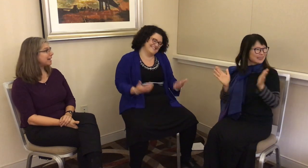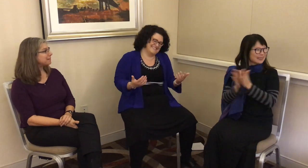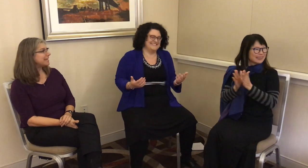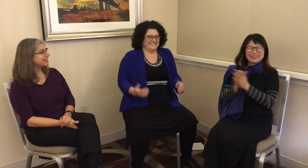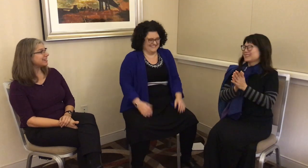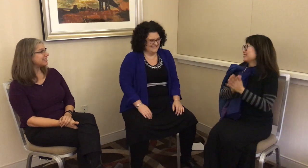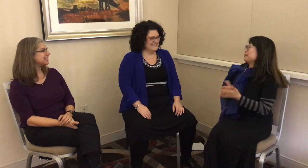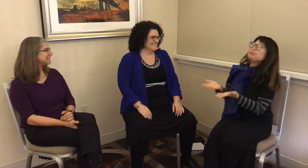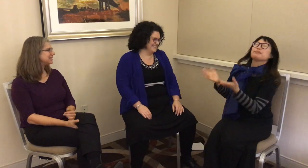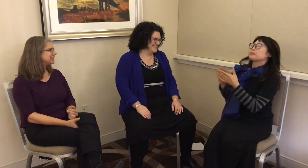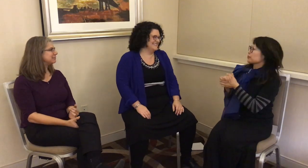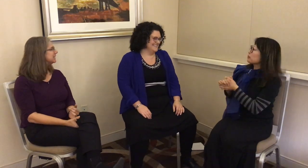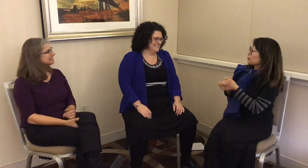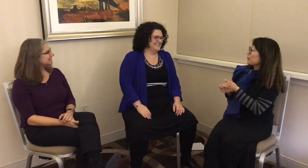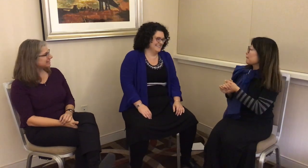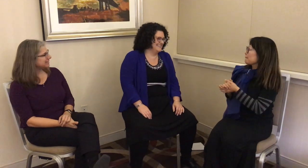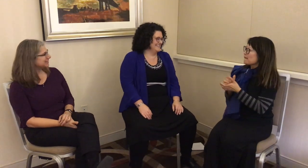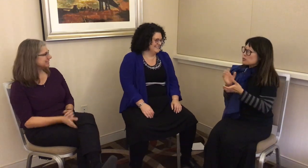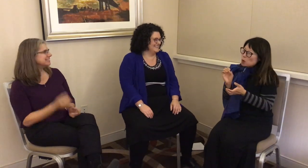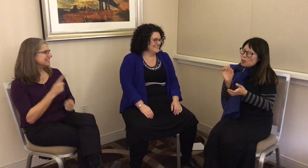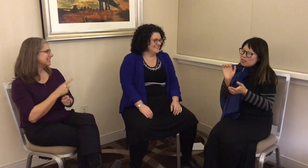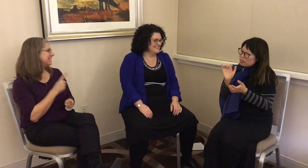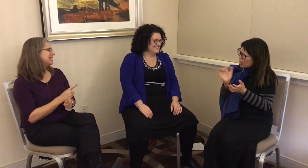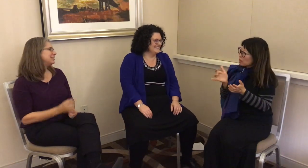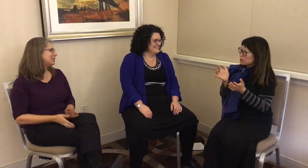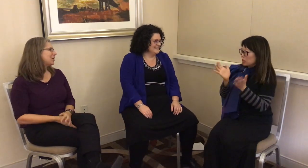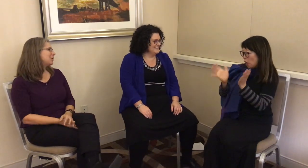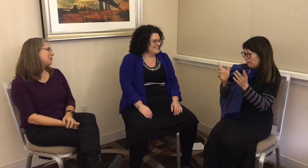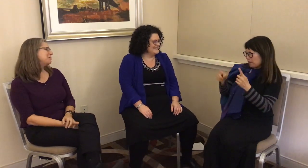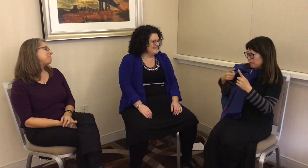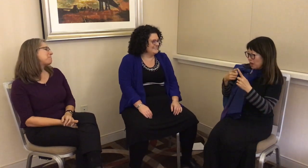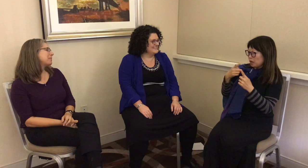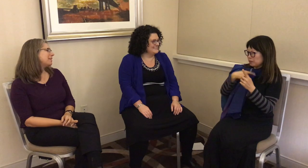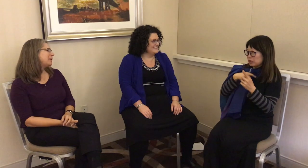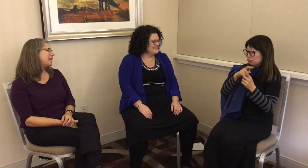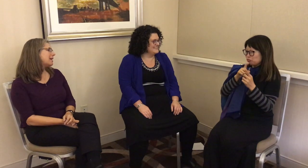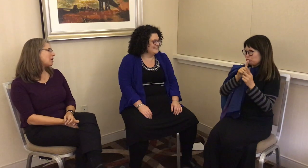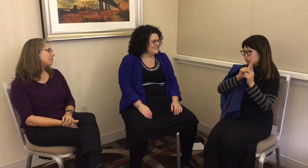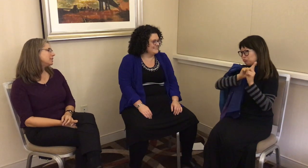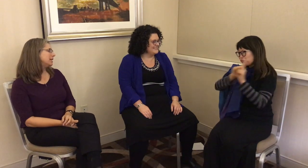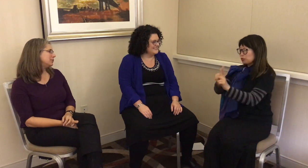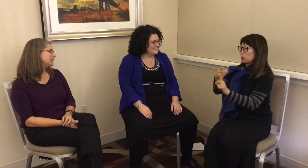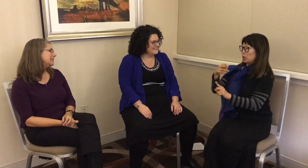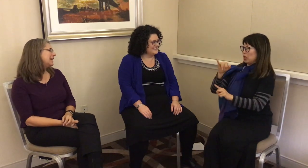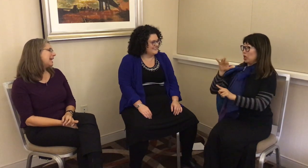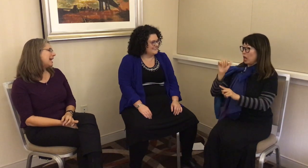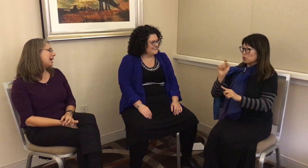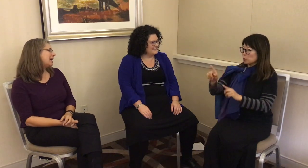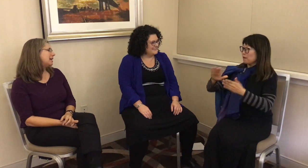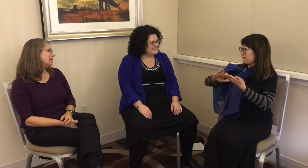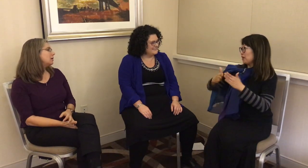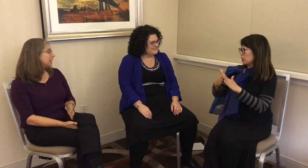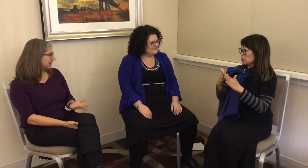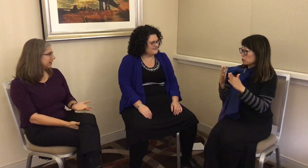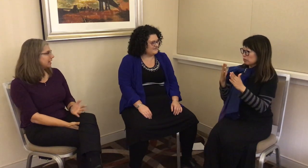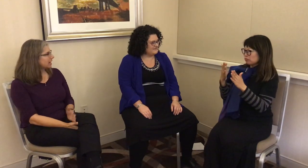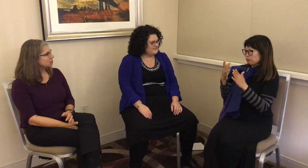I’m here! I’m ready to study you.” We had that conversation. Hilaria and I talked